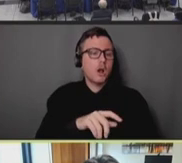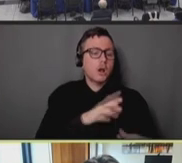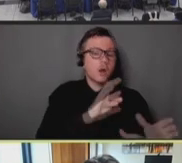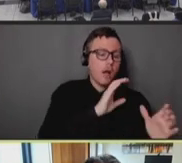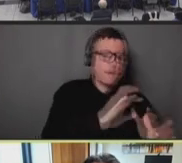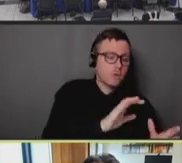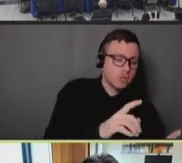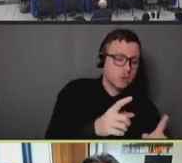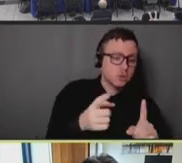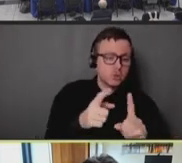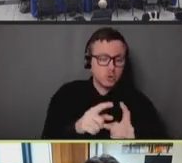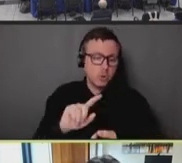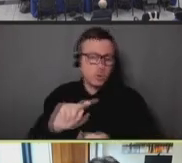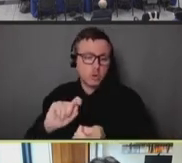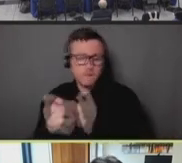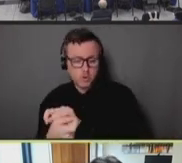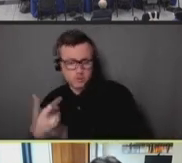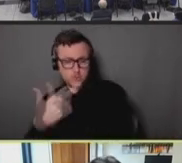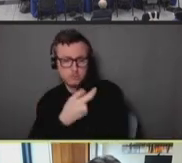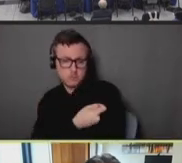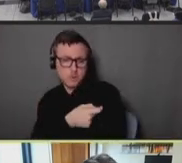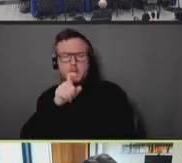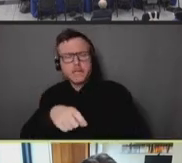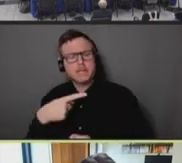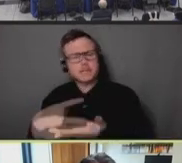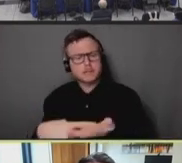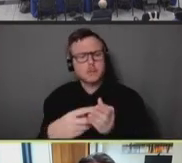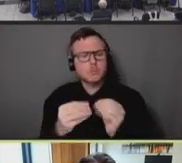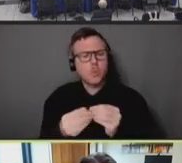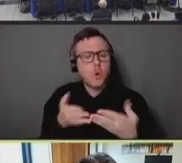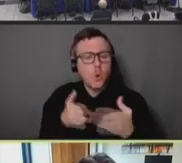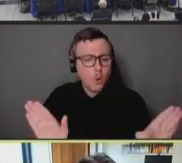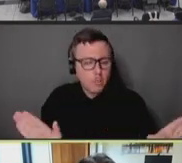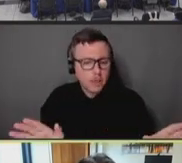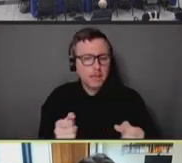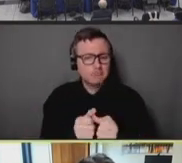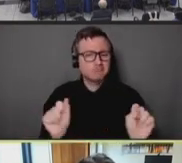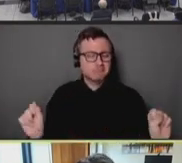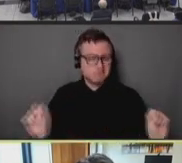to start talking very openly and publicly about this tension between speed and equity. Because,